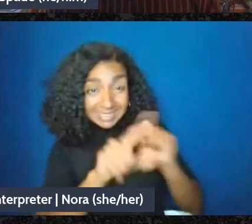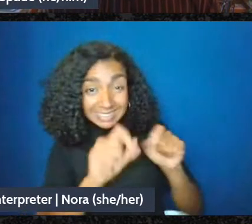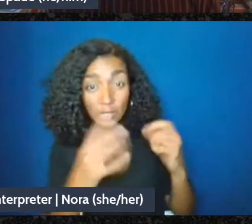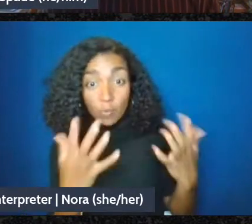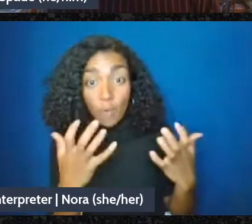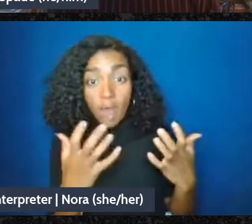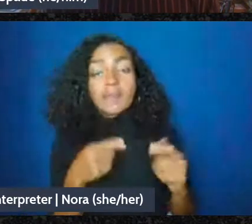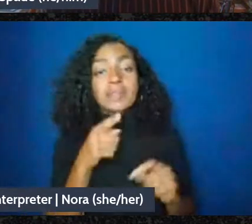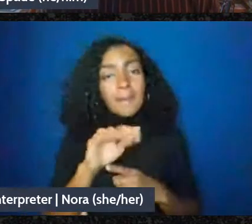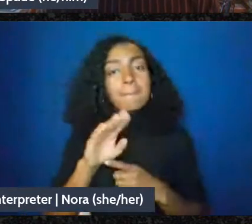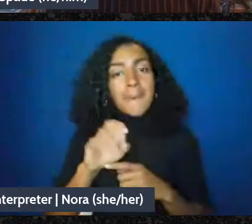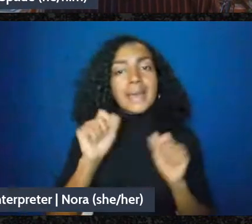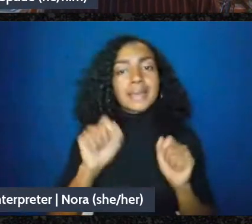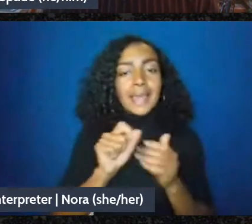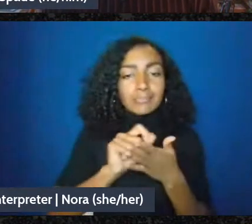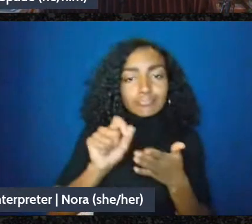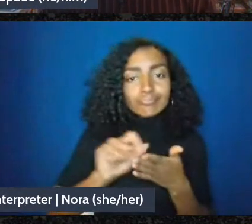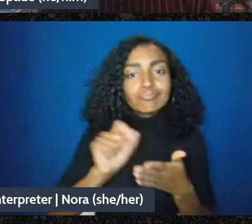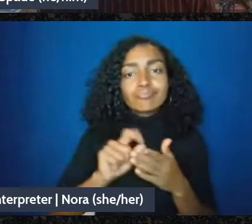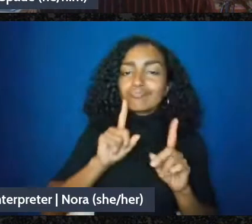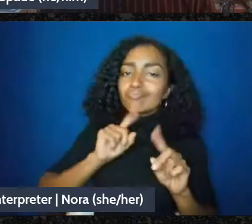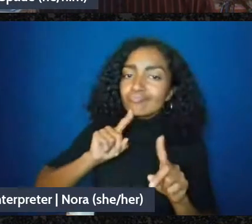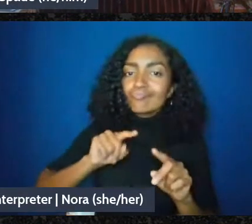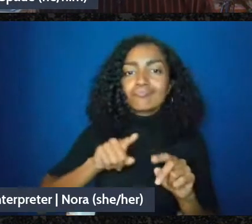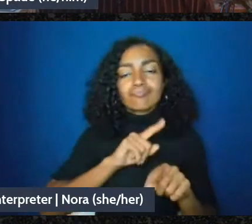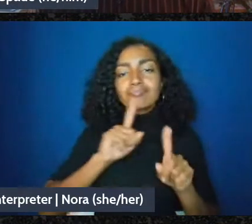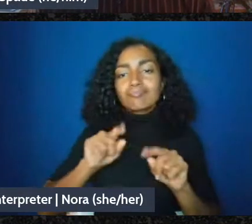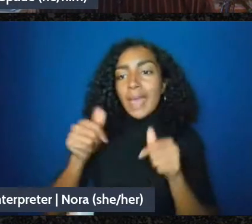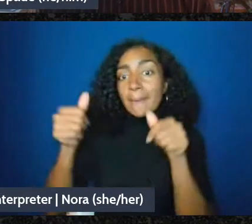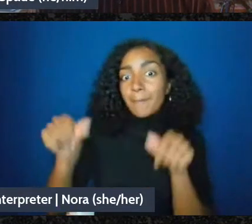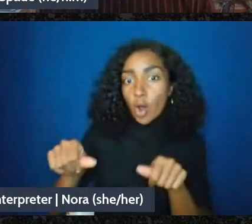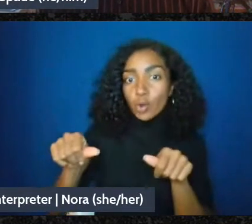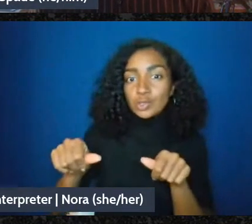some of those and posting them so as a way to keep this conversation going.